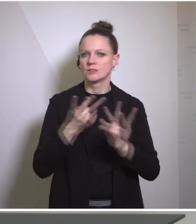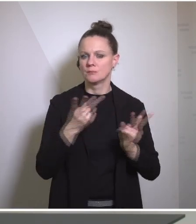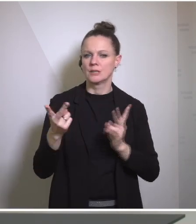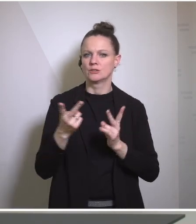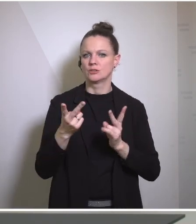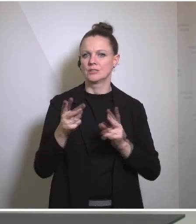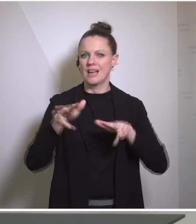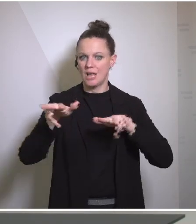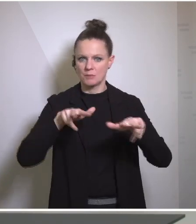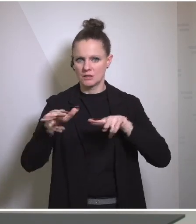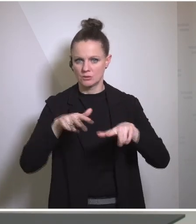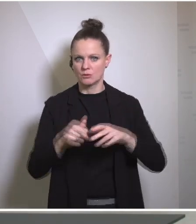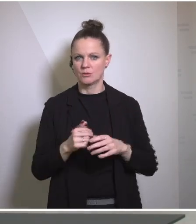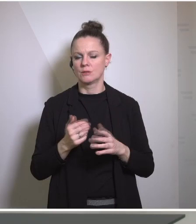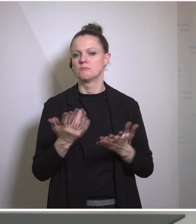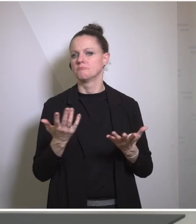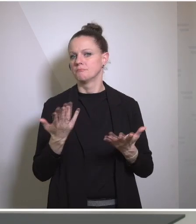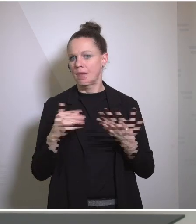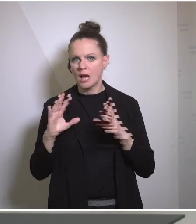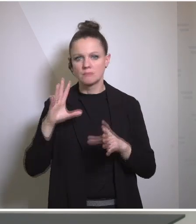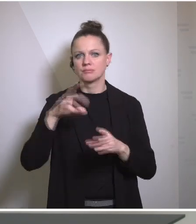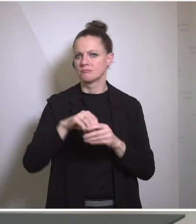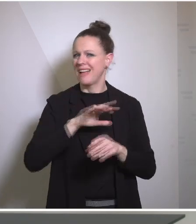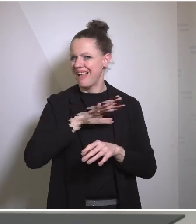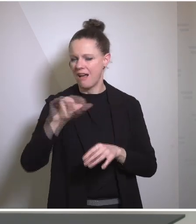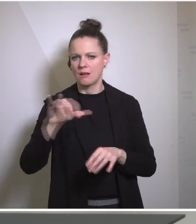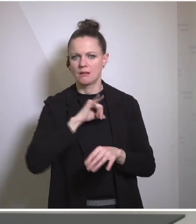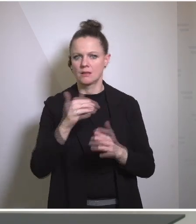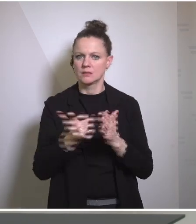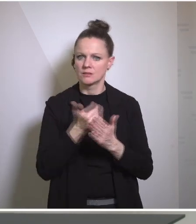one that would be inclusive that would bring in all the major stakeholders all the major parties